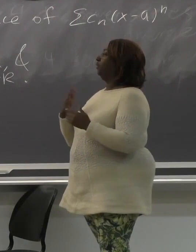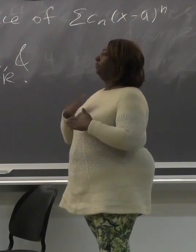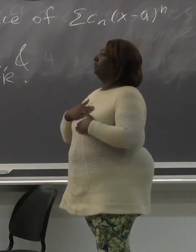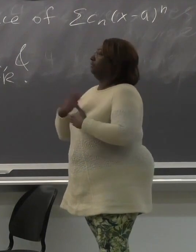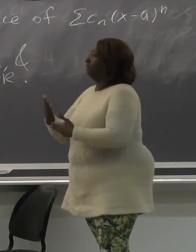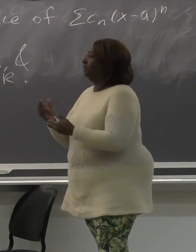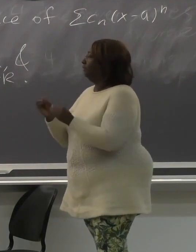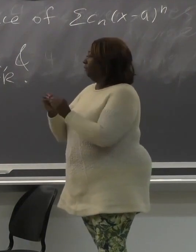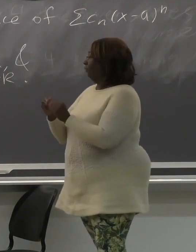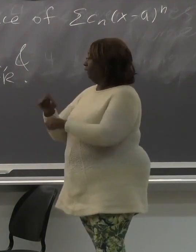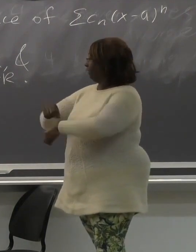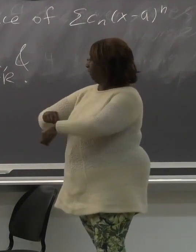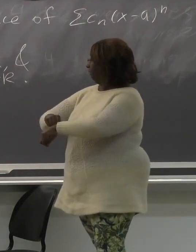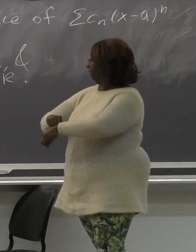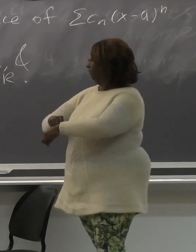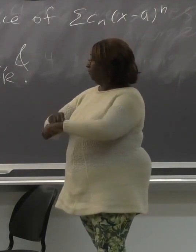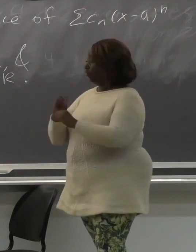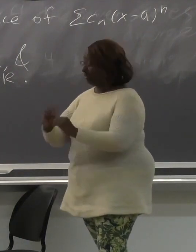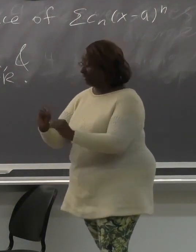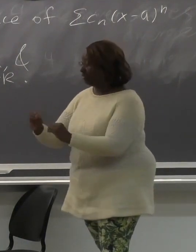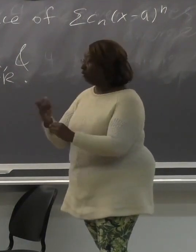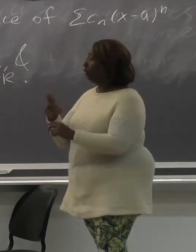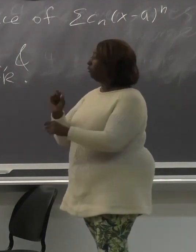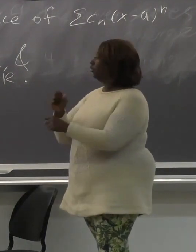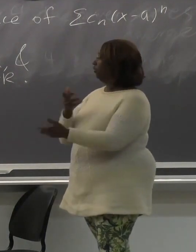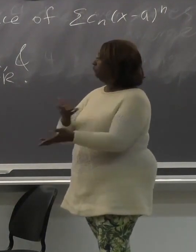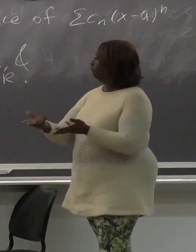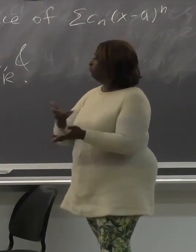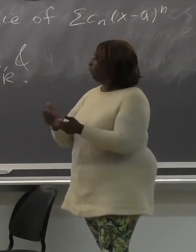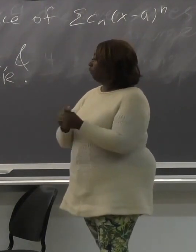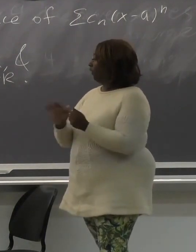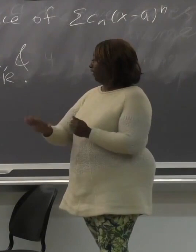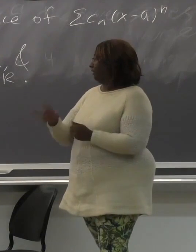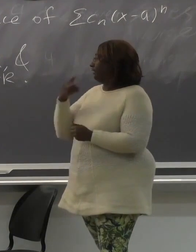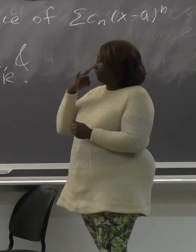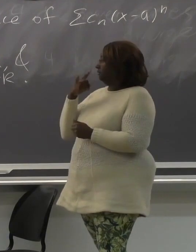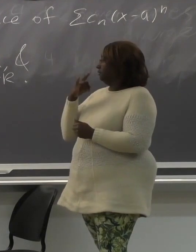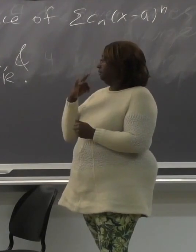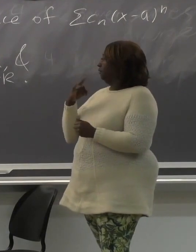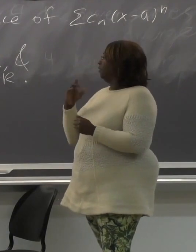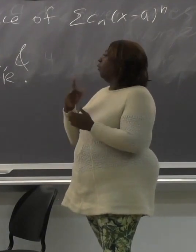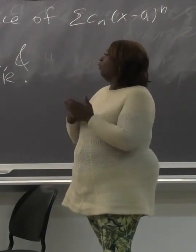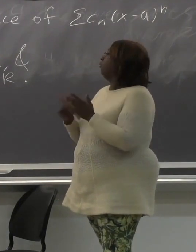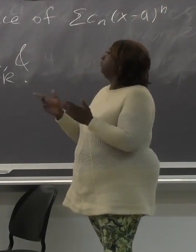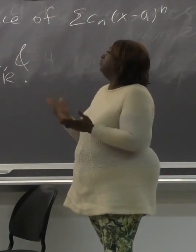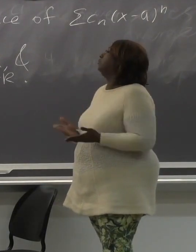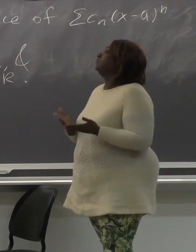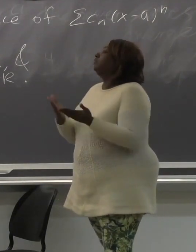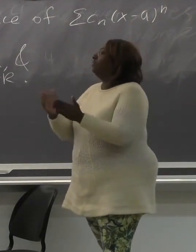who don't want to have to take more time to teach their children or to interact with their children.